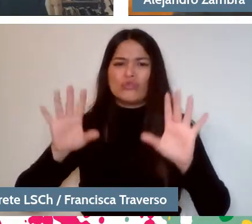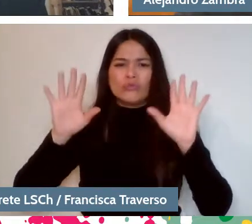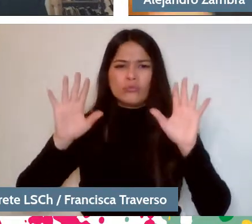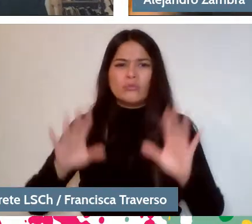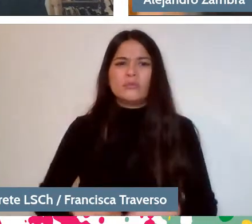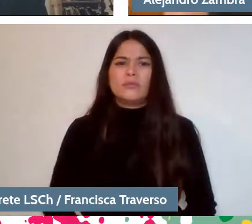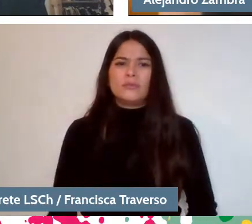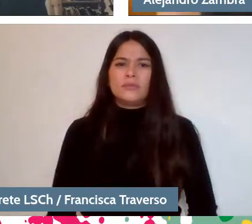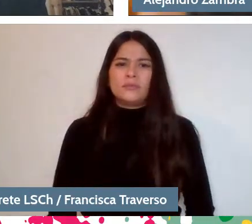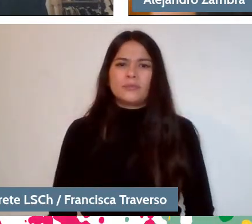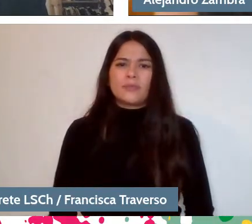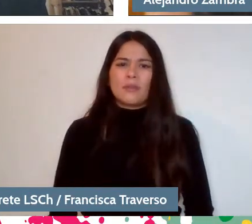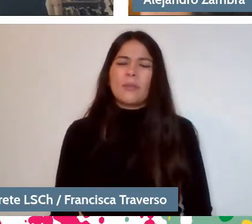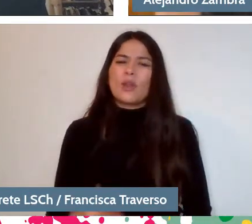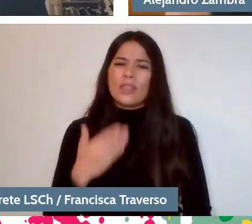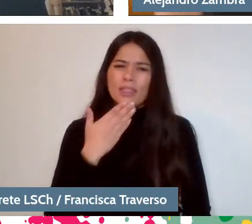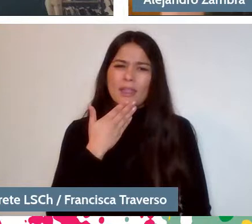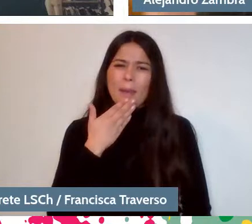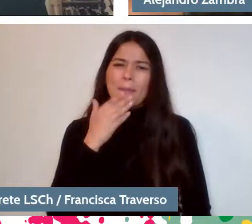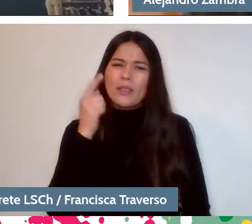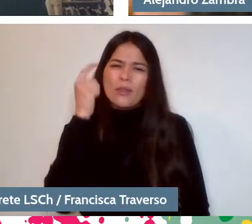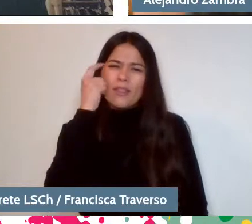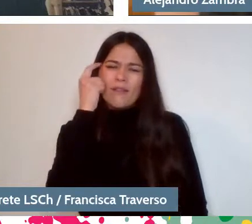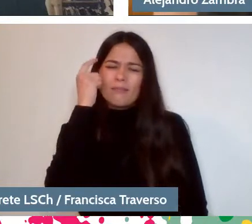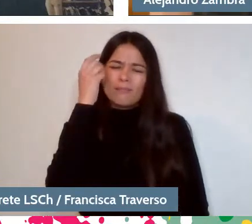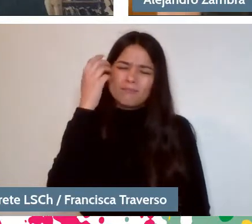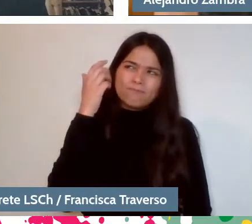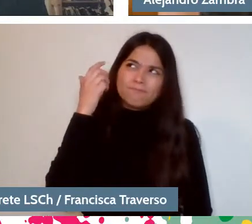But I've been thinking a lot, trying to write something,